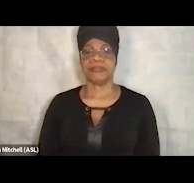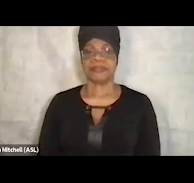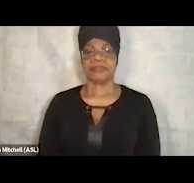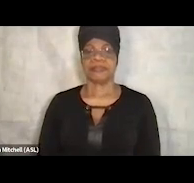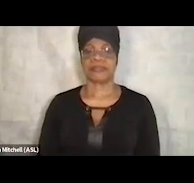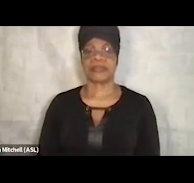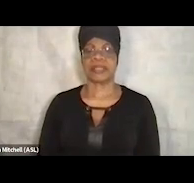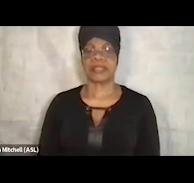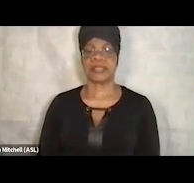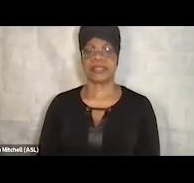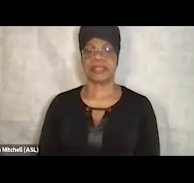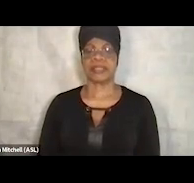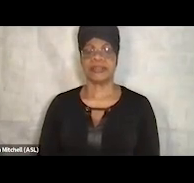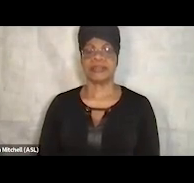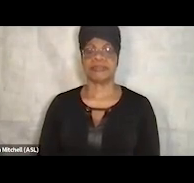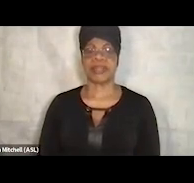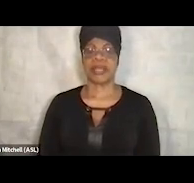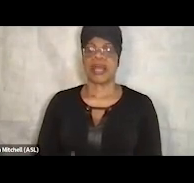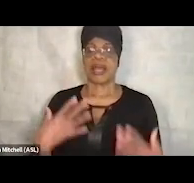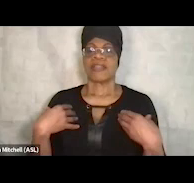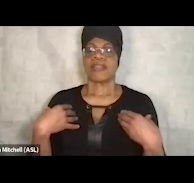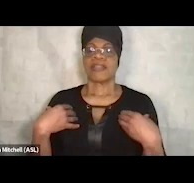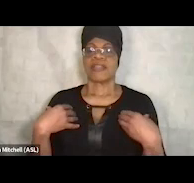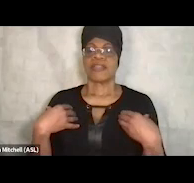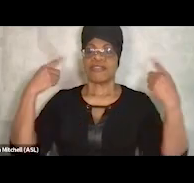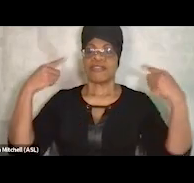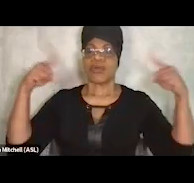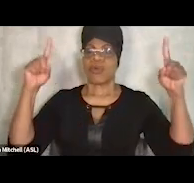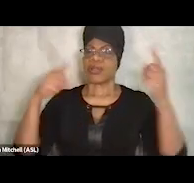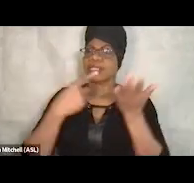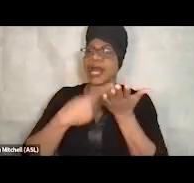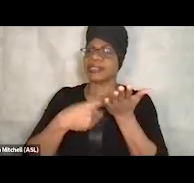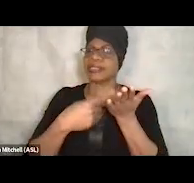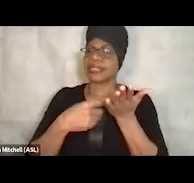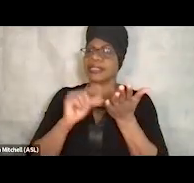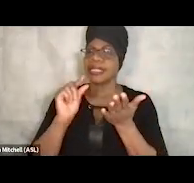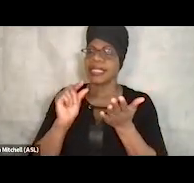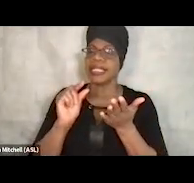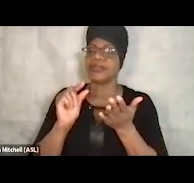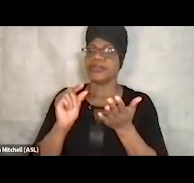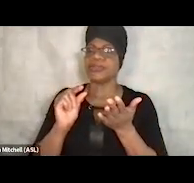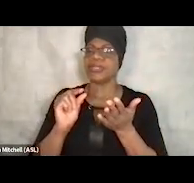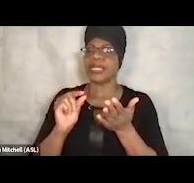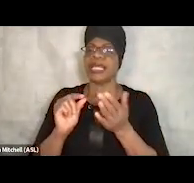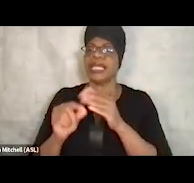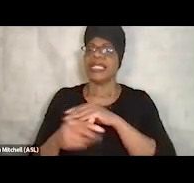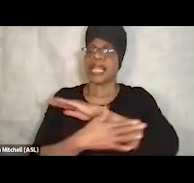And then the RecoveryWorks, which I talked a little bit about. This is suburban, so this is just west of Denver.